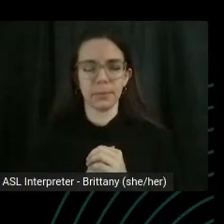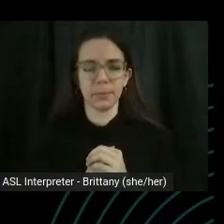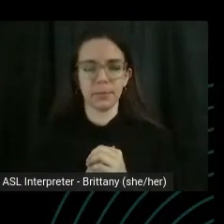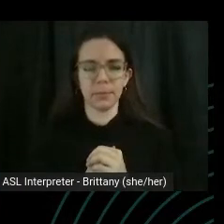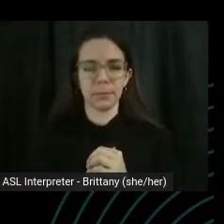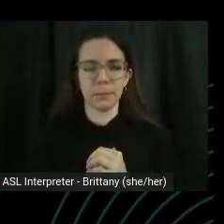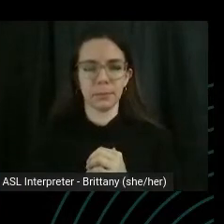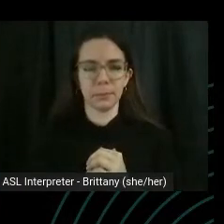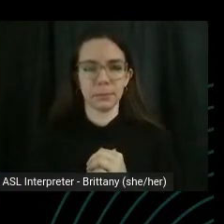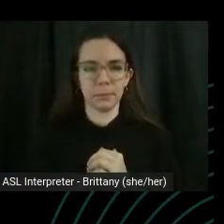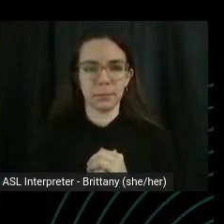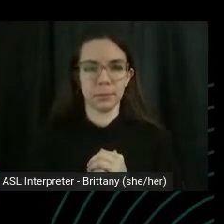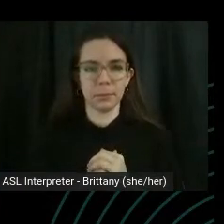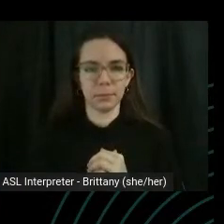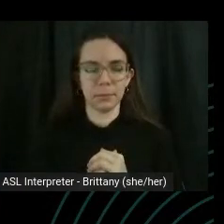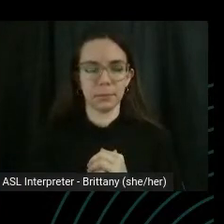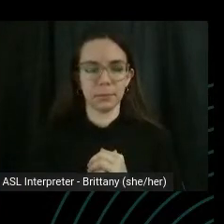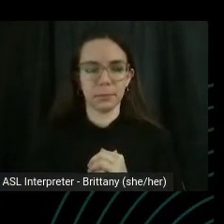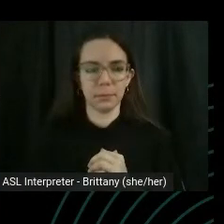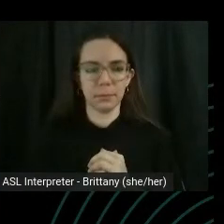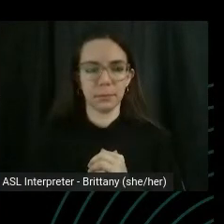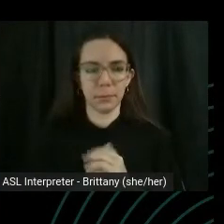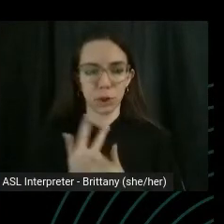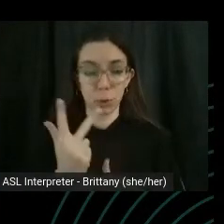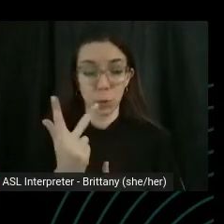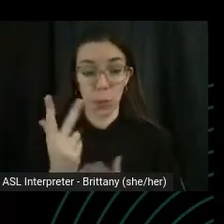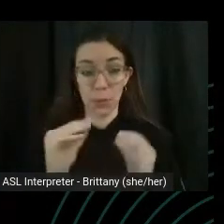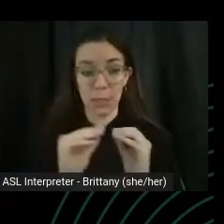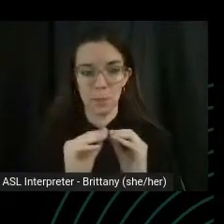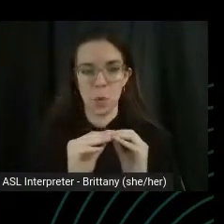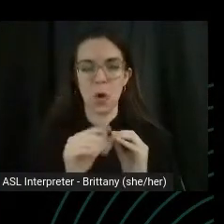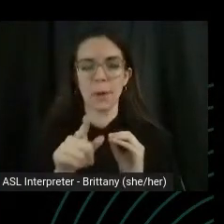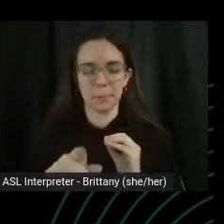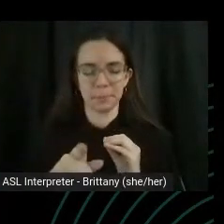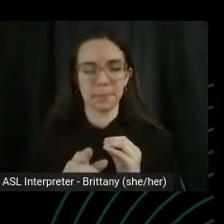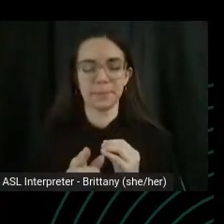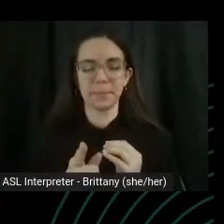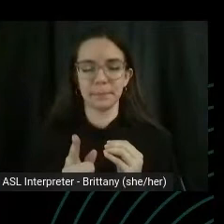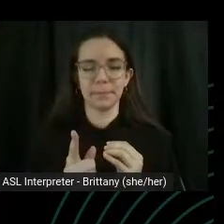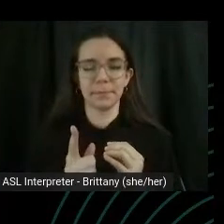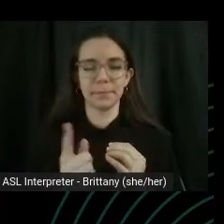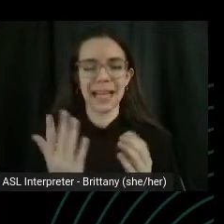Let's do three more like this rounding, like someone's pulling you